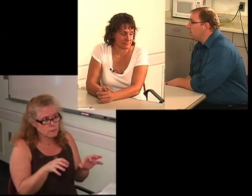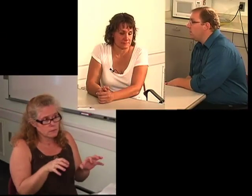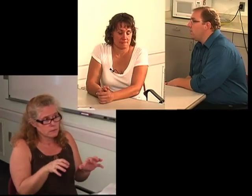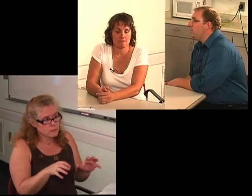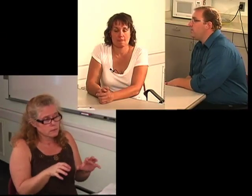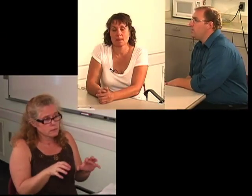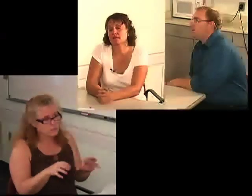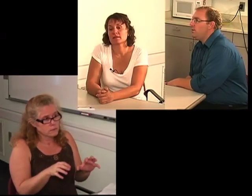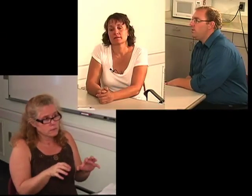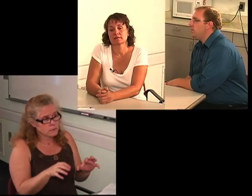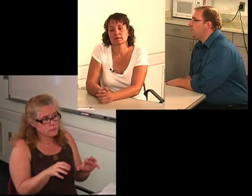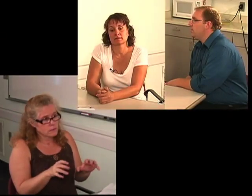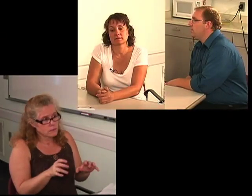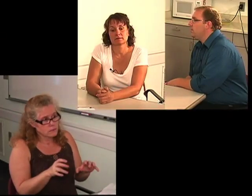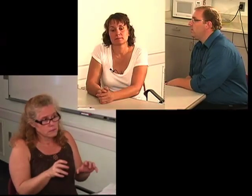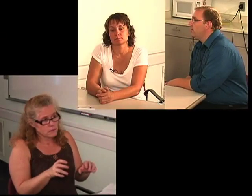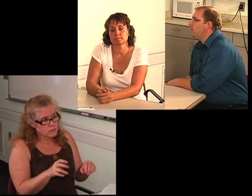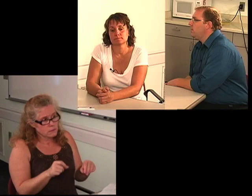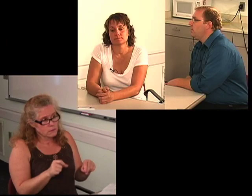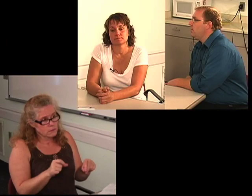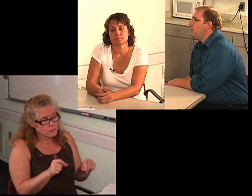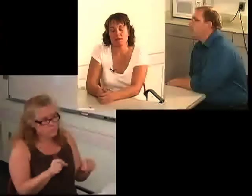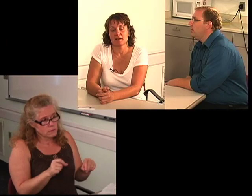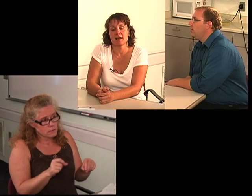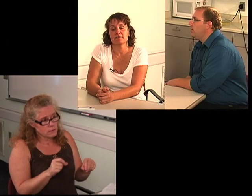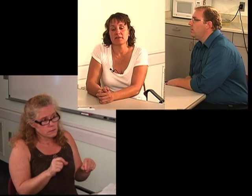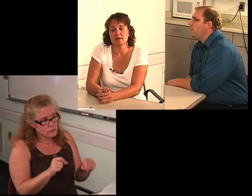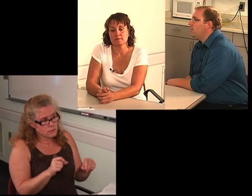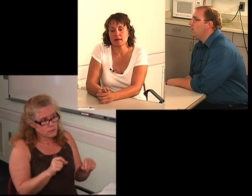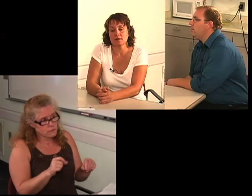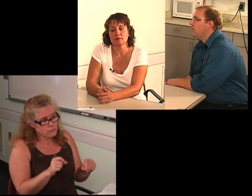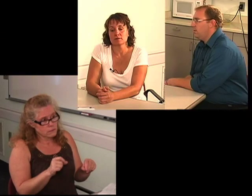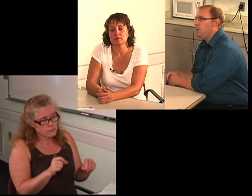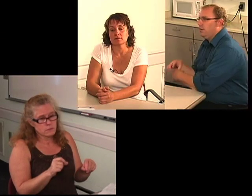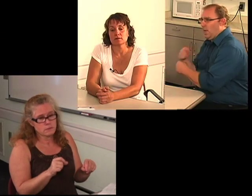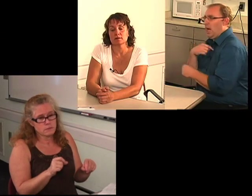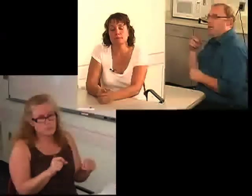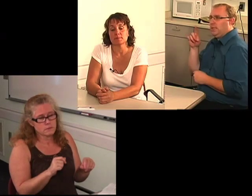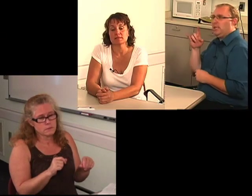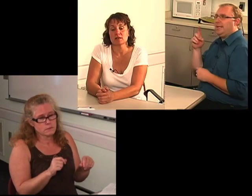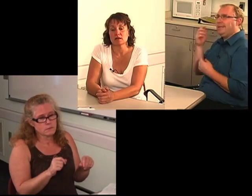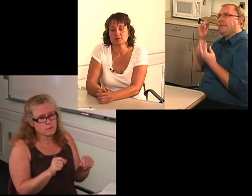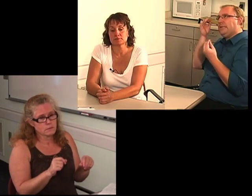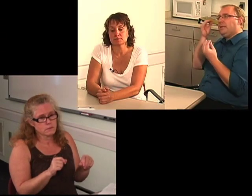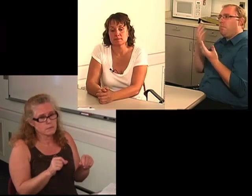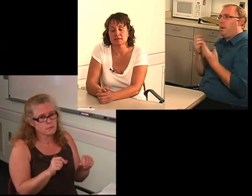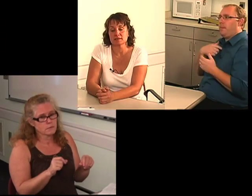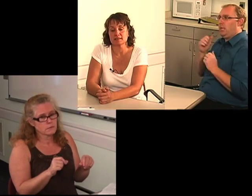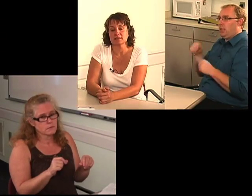that you know of, that you could use? C: I have thought about massage.